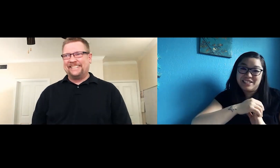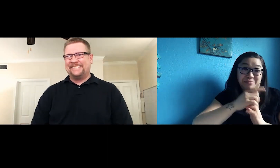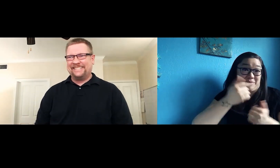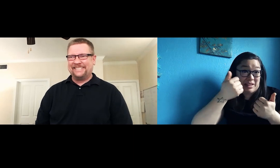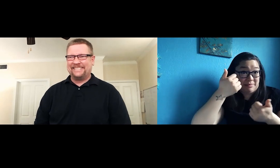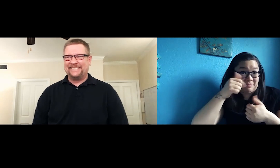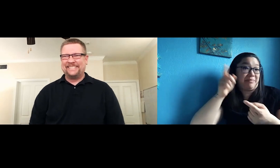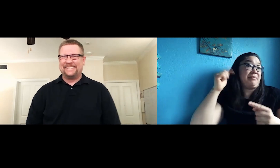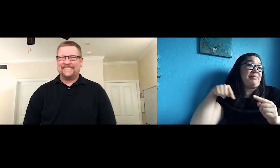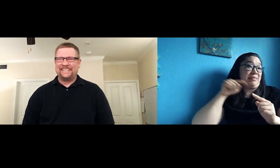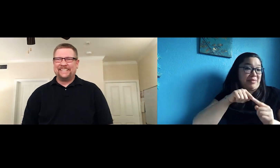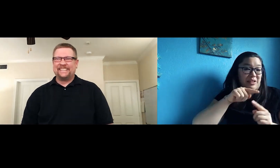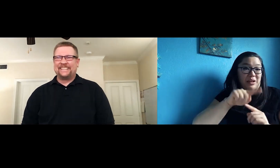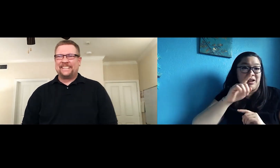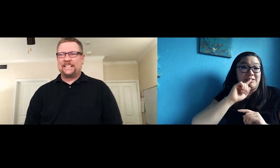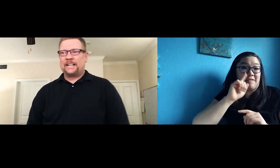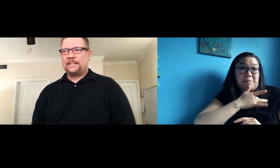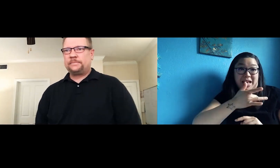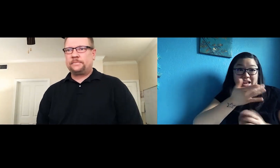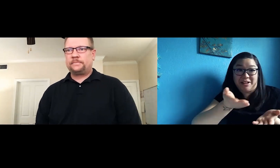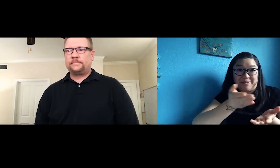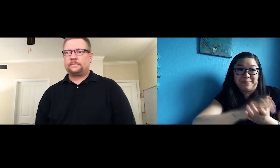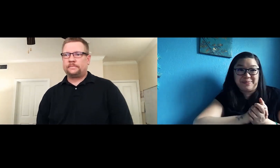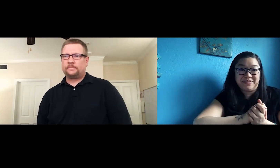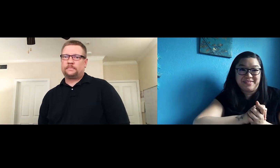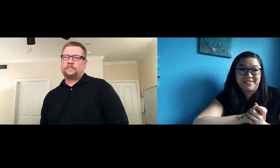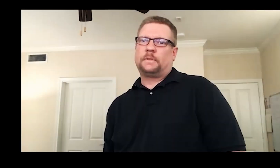Perfect. Circling back to Deaf Bing…anything coming to mind?